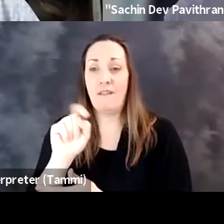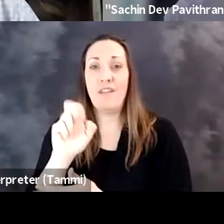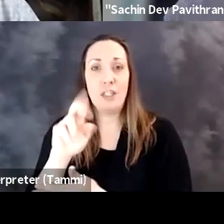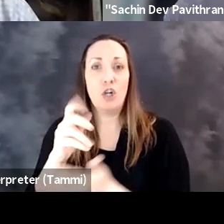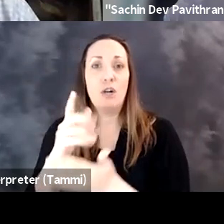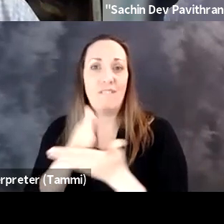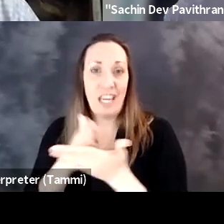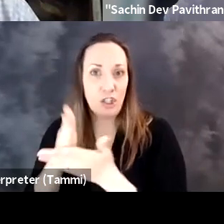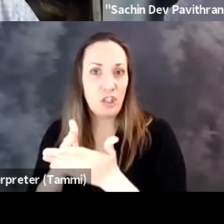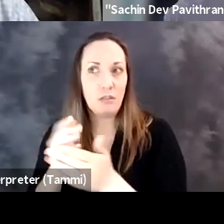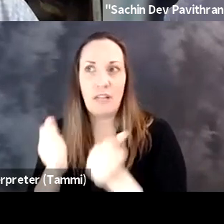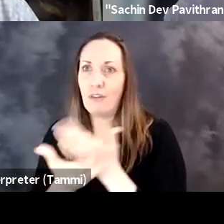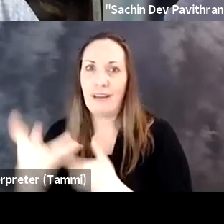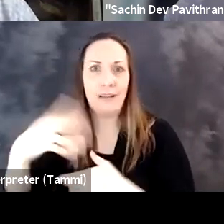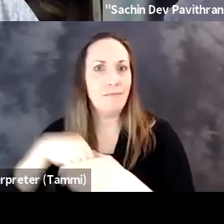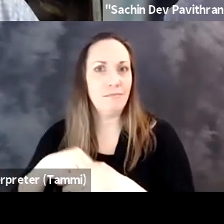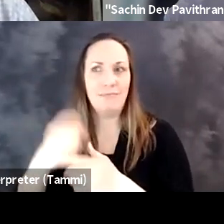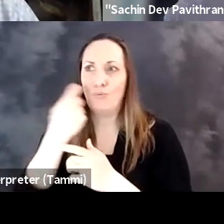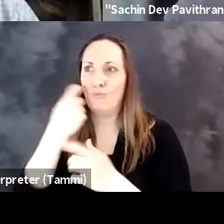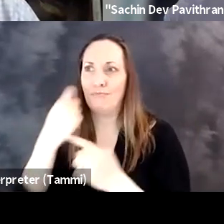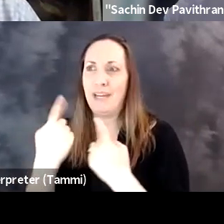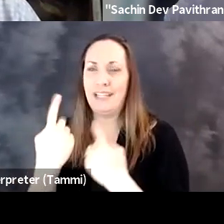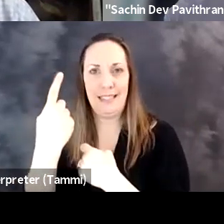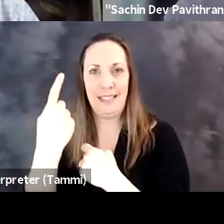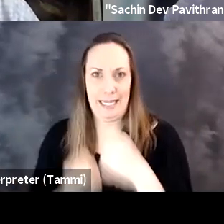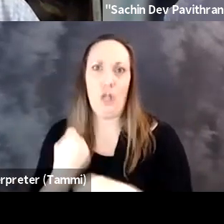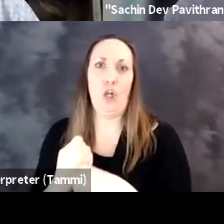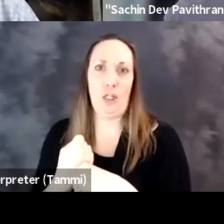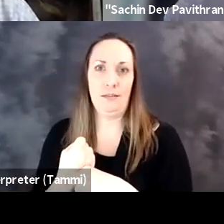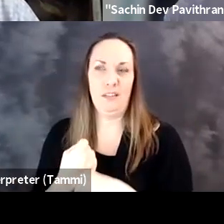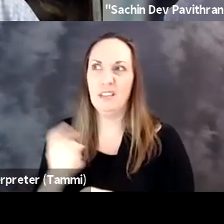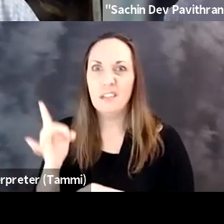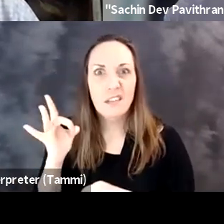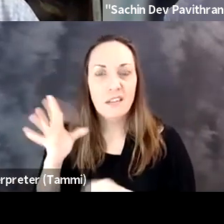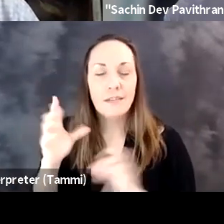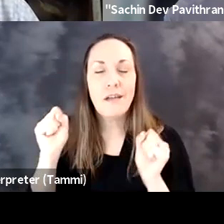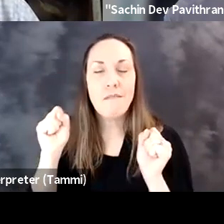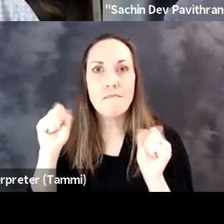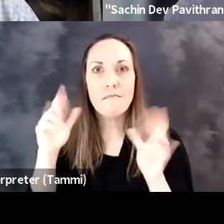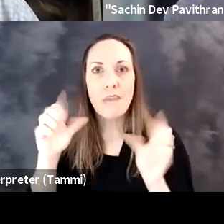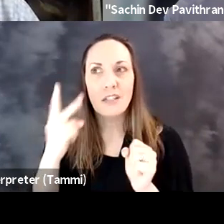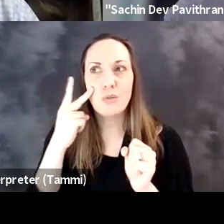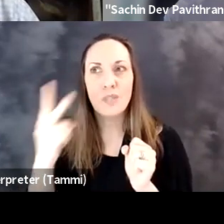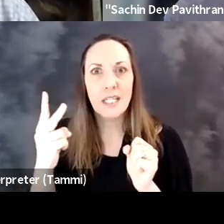happened just in features and all the different aspects that has come within